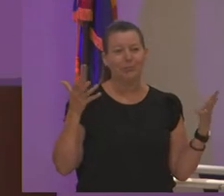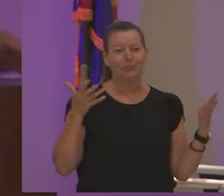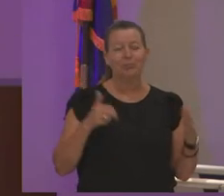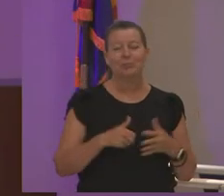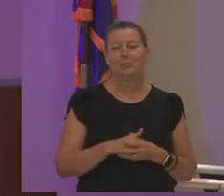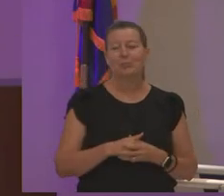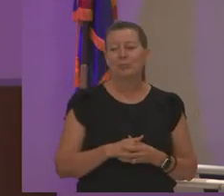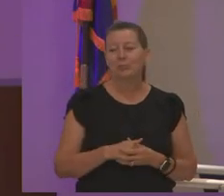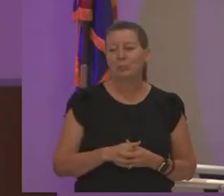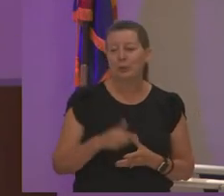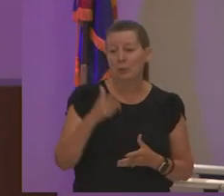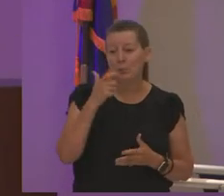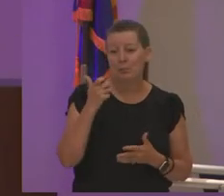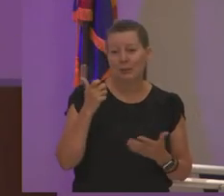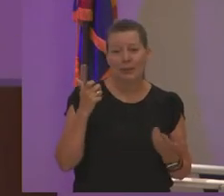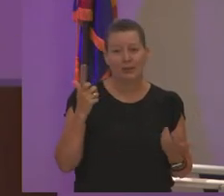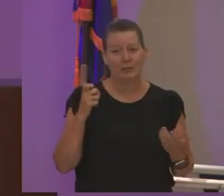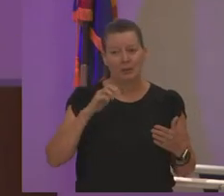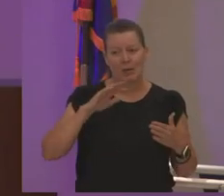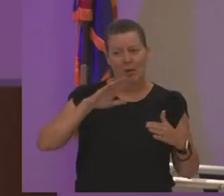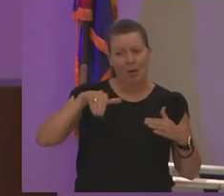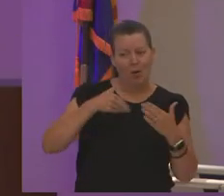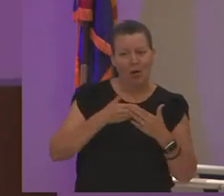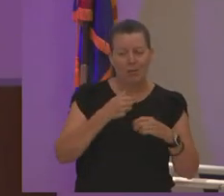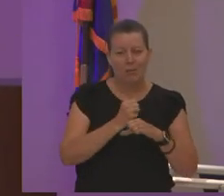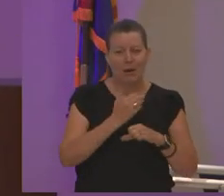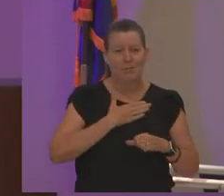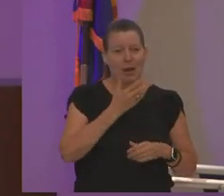because you have all made my transition a wonderful place and she has made this a